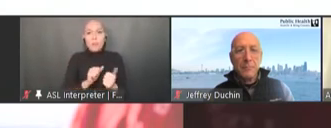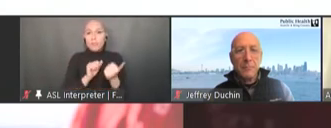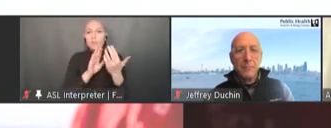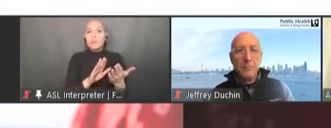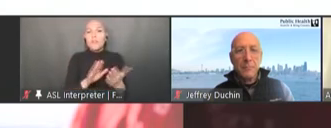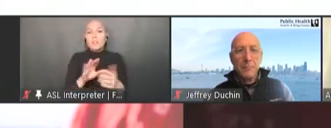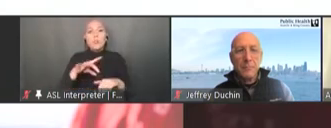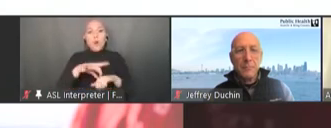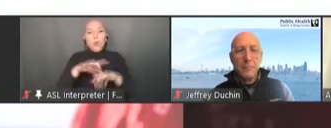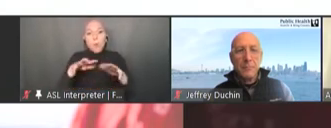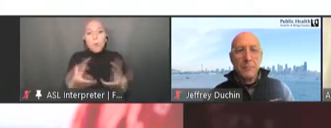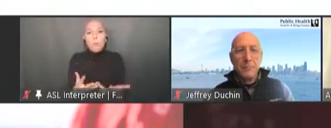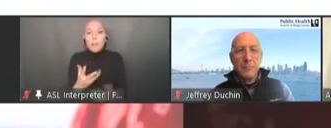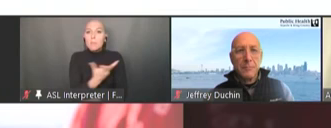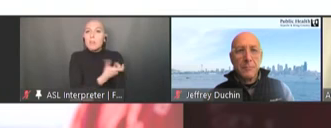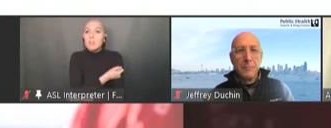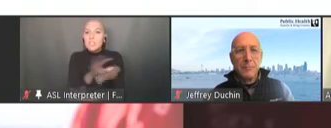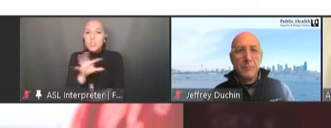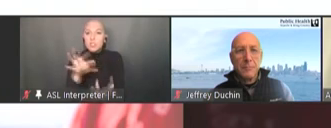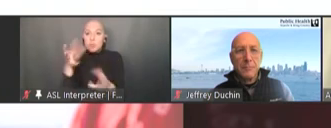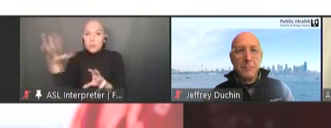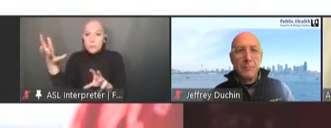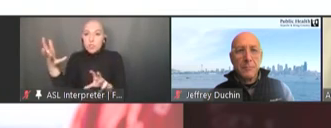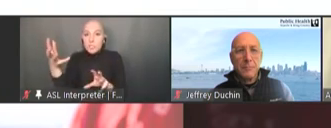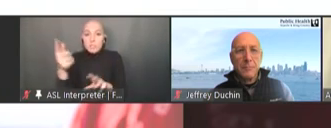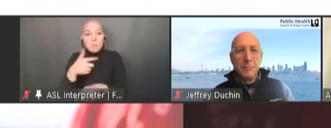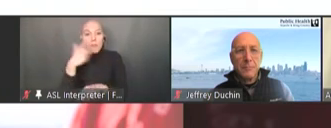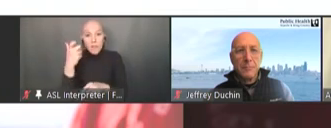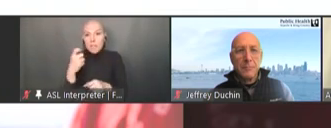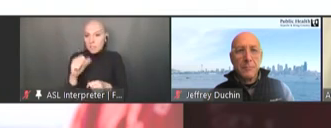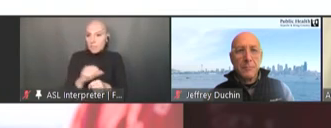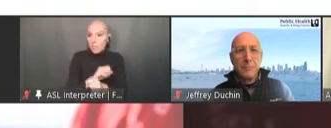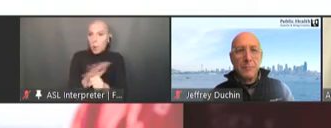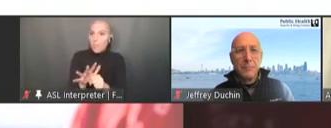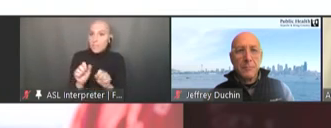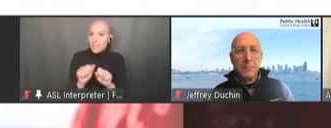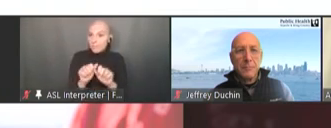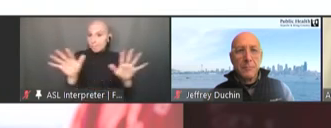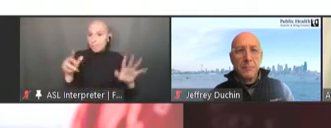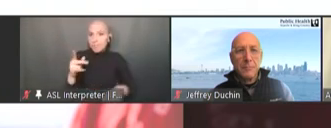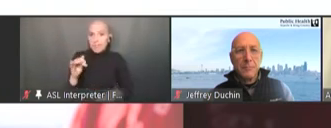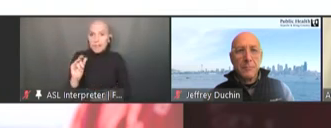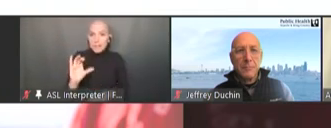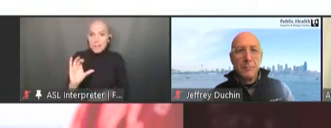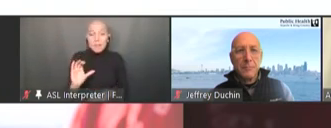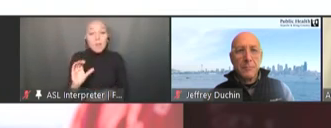due to the COVID-19 pandemic, and you will notice that I added to my title the terms